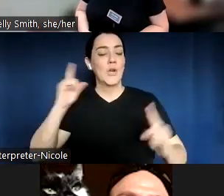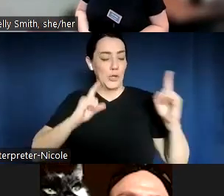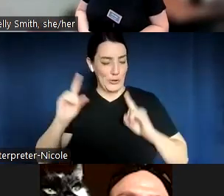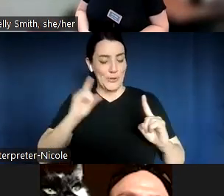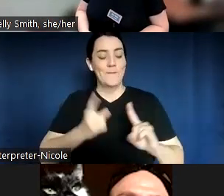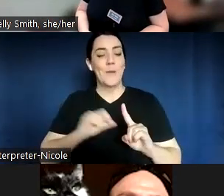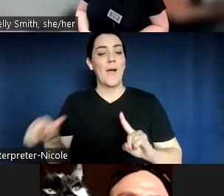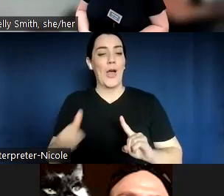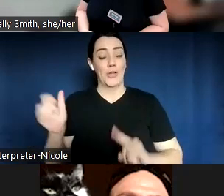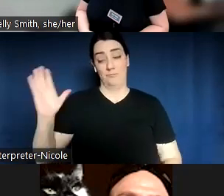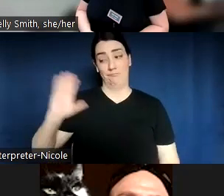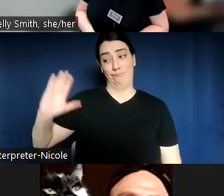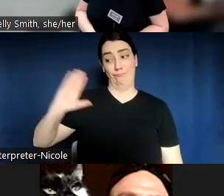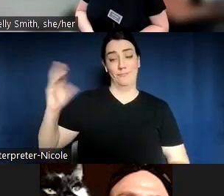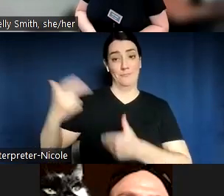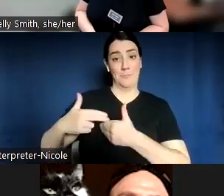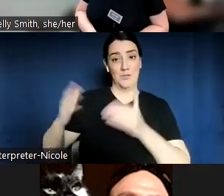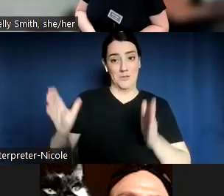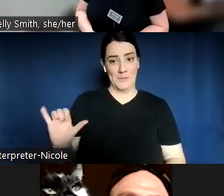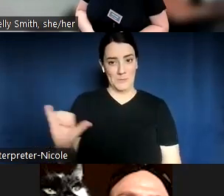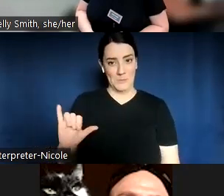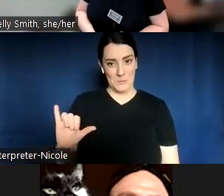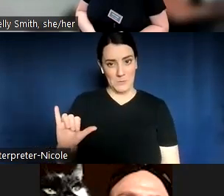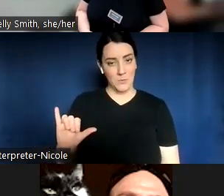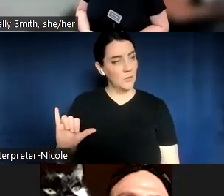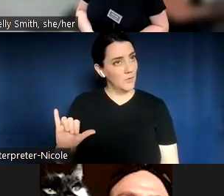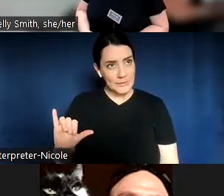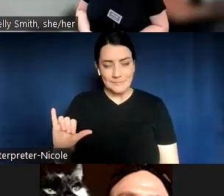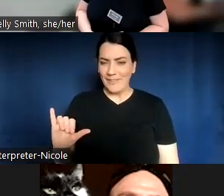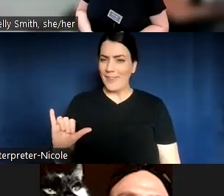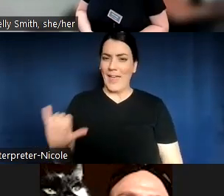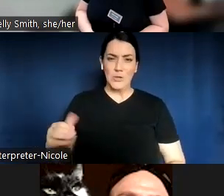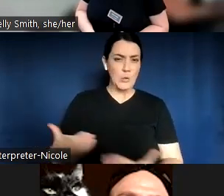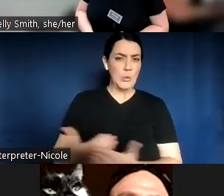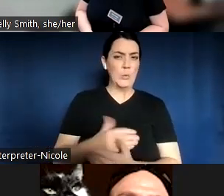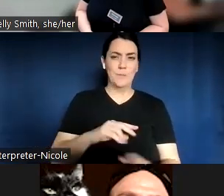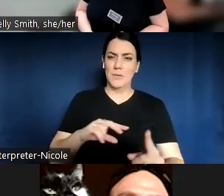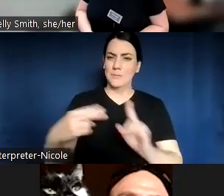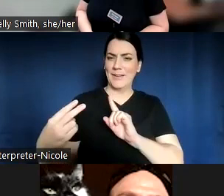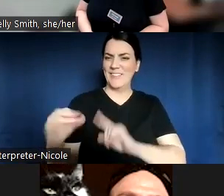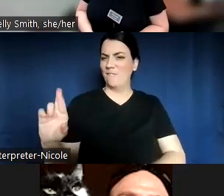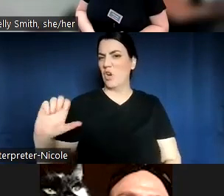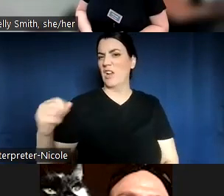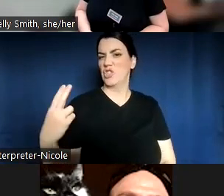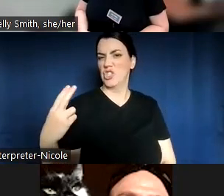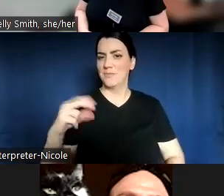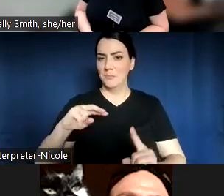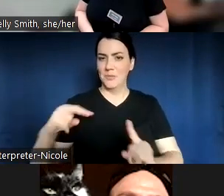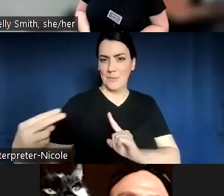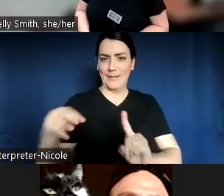chat as well, just the freshness that it brings. Again, as someone mentioned earlier, just we get so into the work that we're doing and